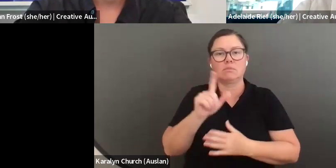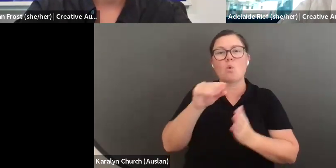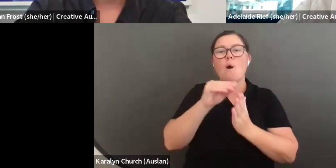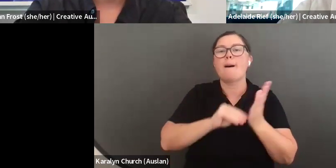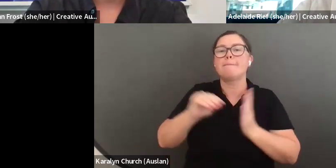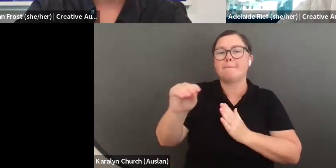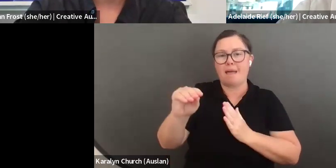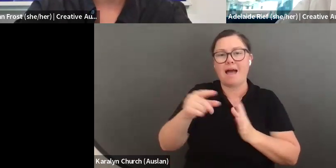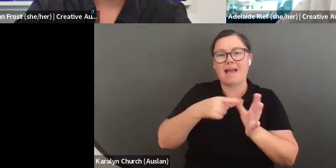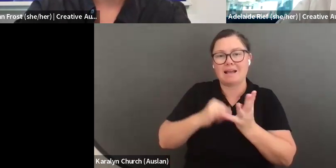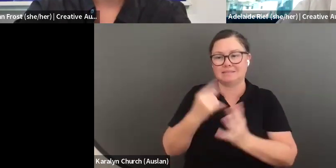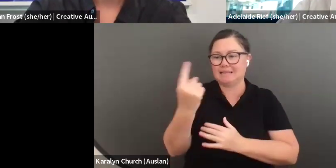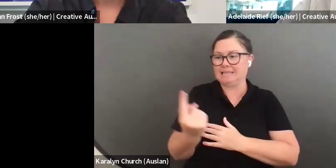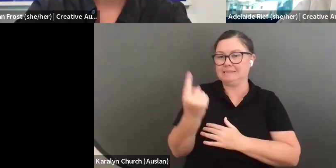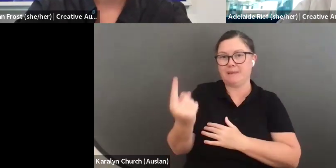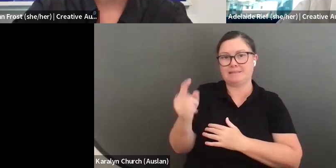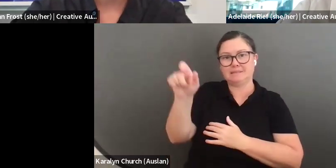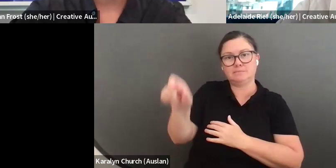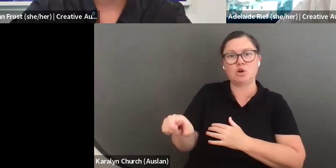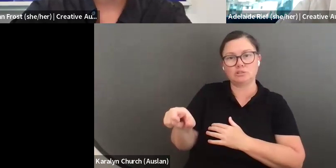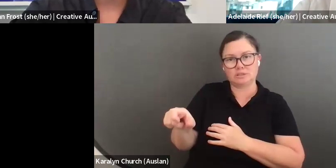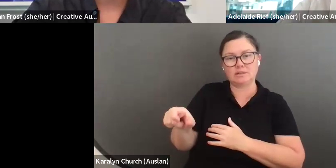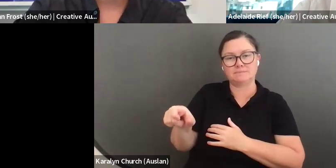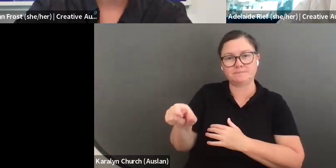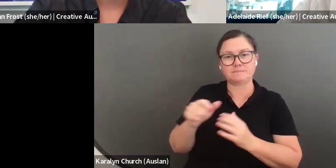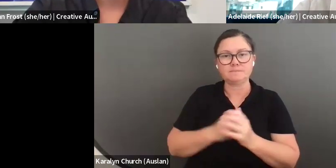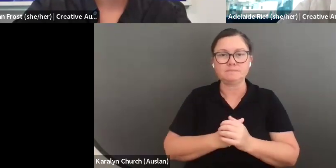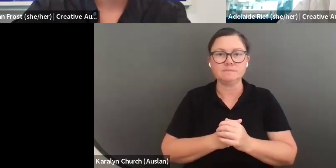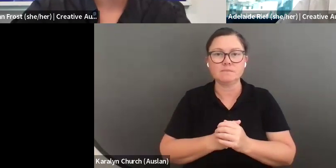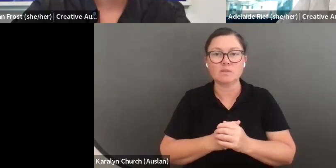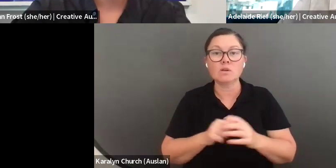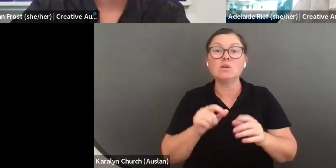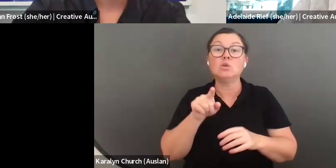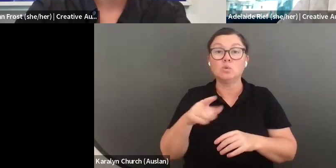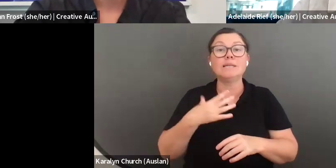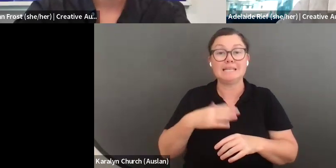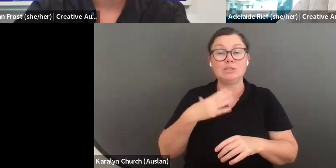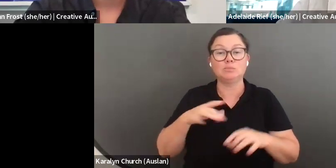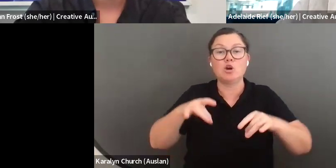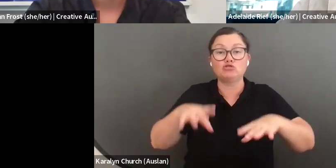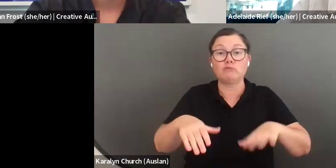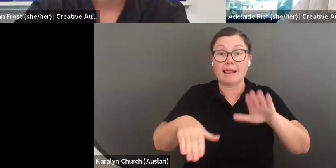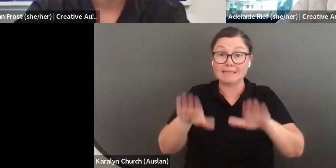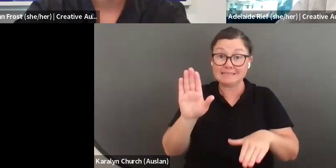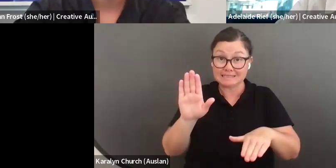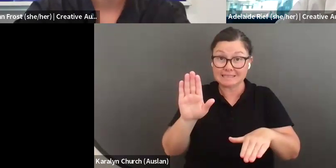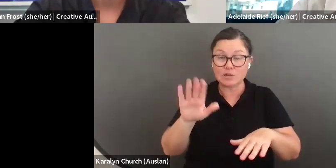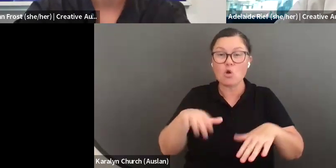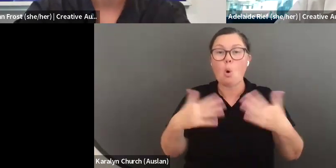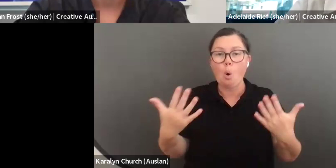apply on behalf of an organisation or through an organisation if you work for one. You apply as an individual, an independent person.